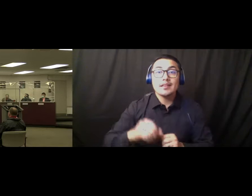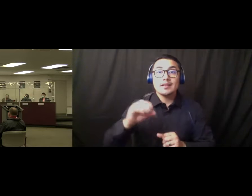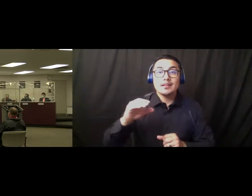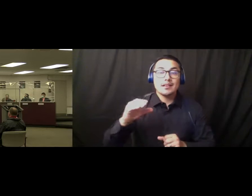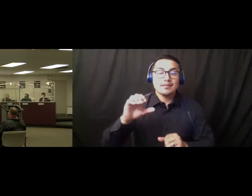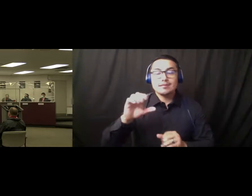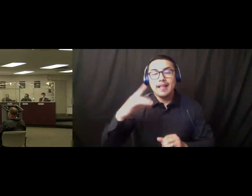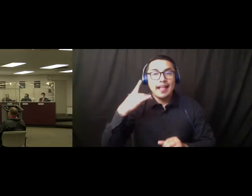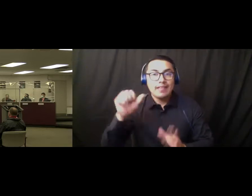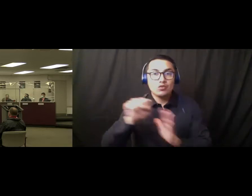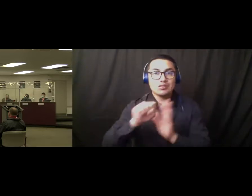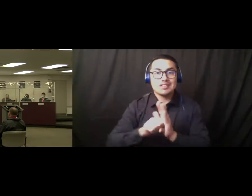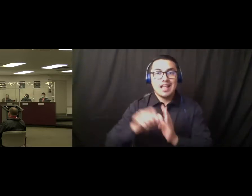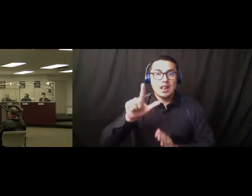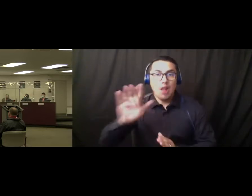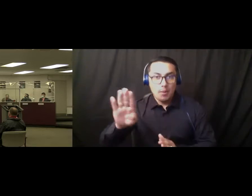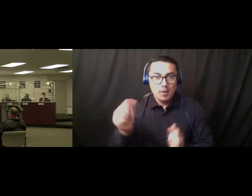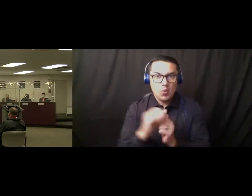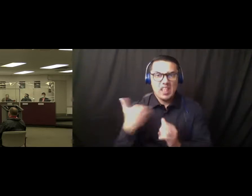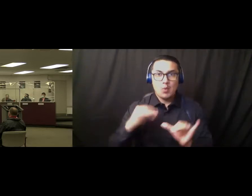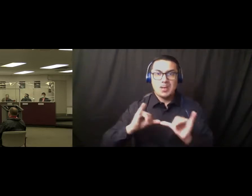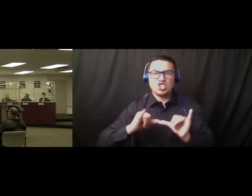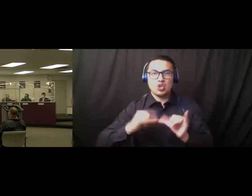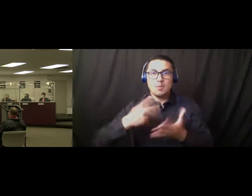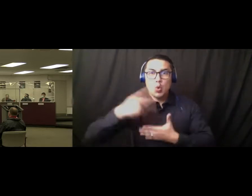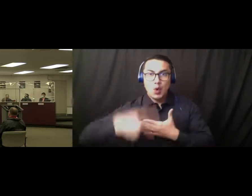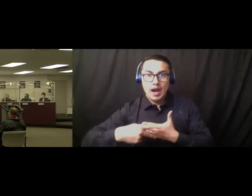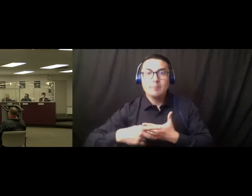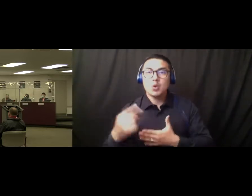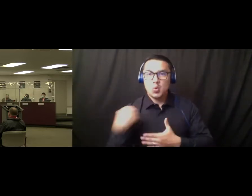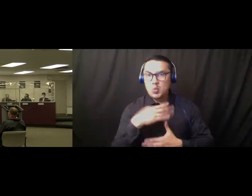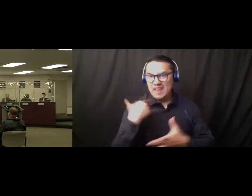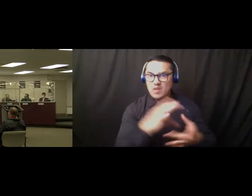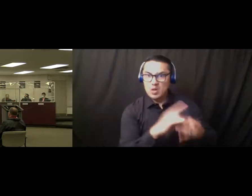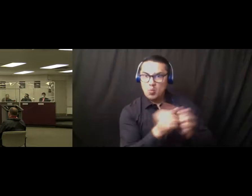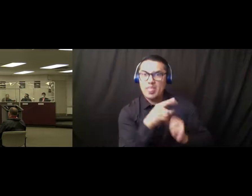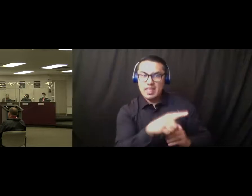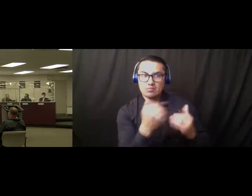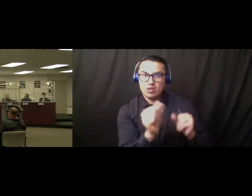that we have in articulation with Cal State Long Beach uh, to see if we can um,